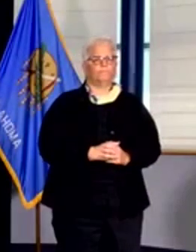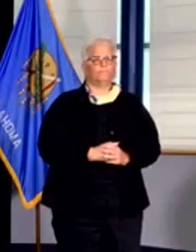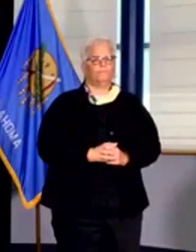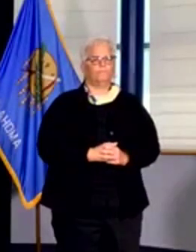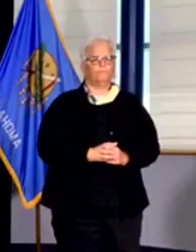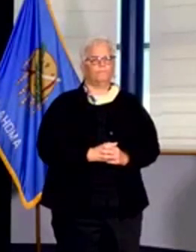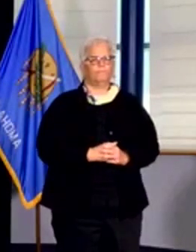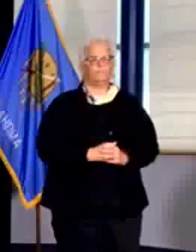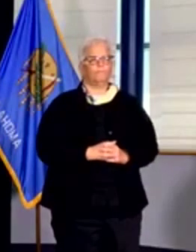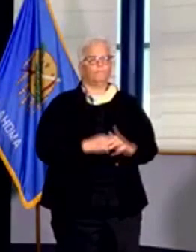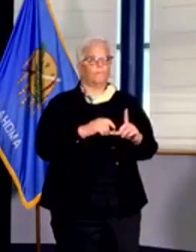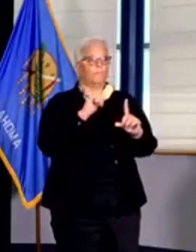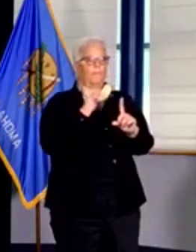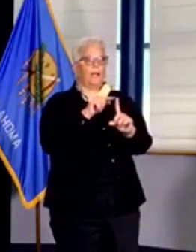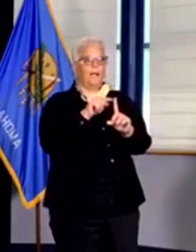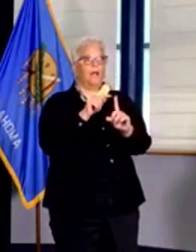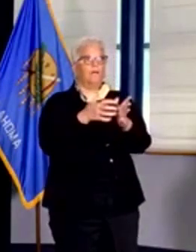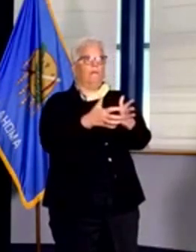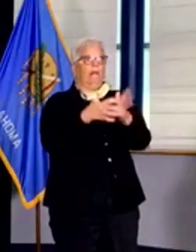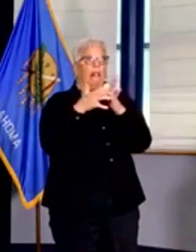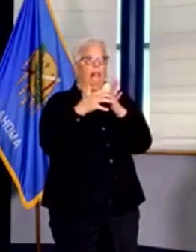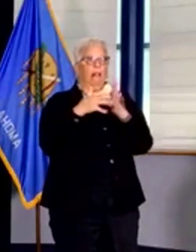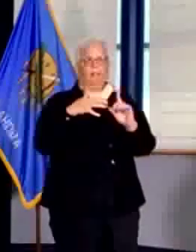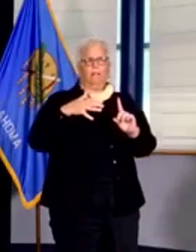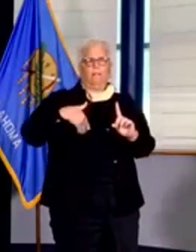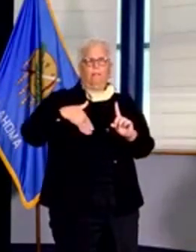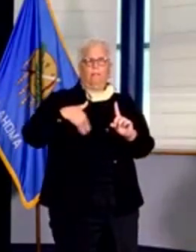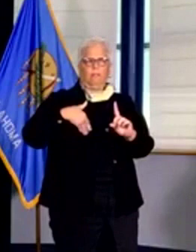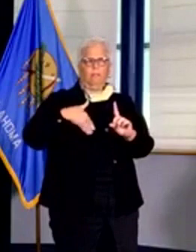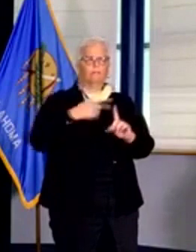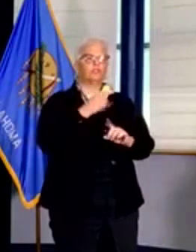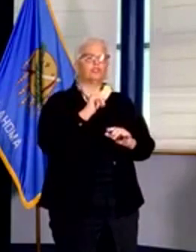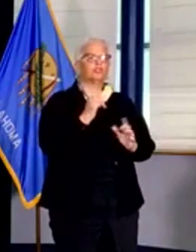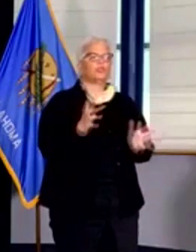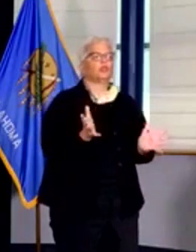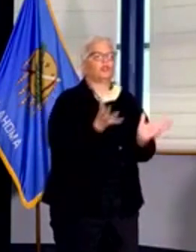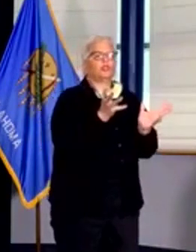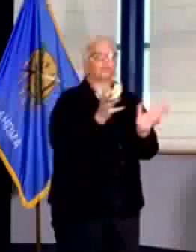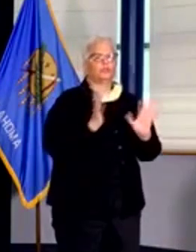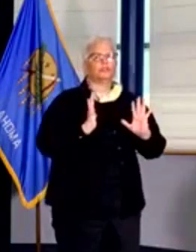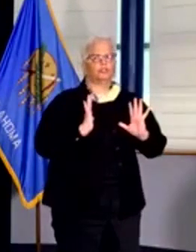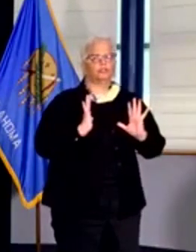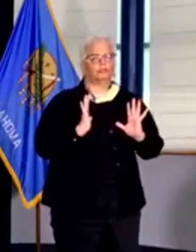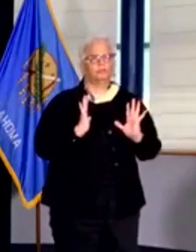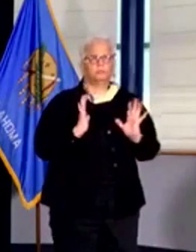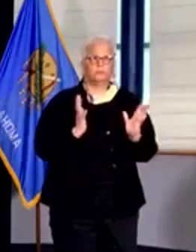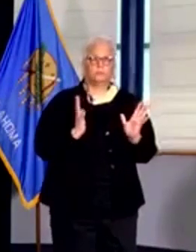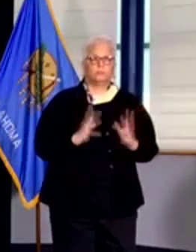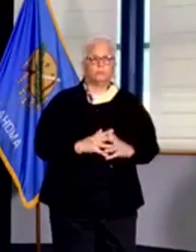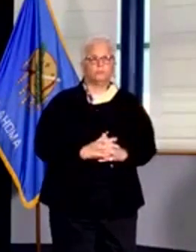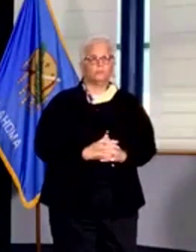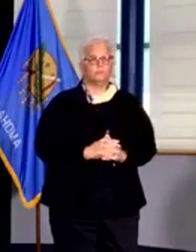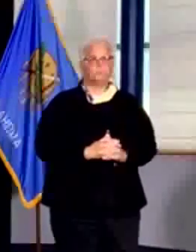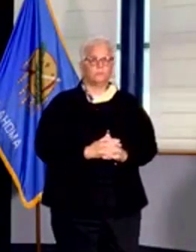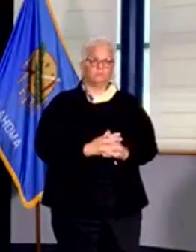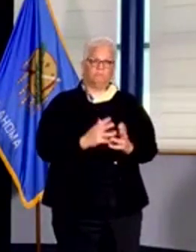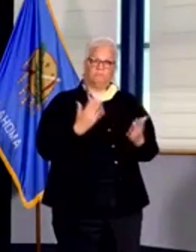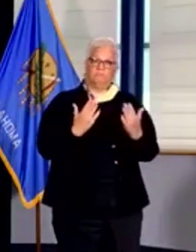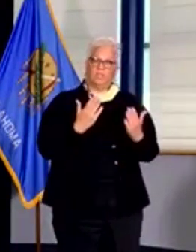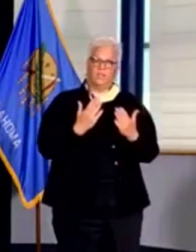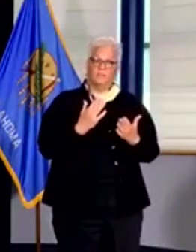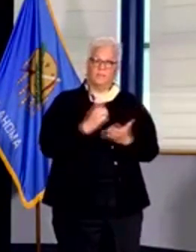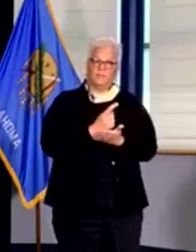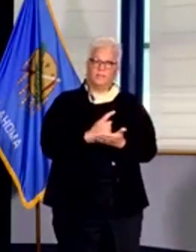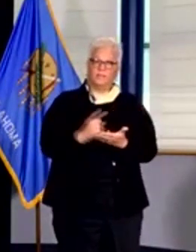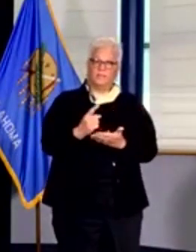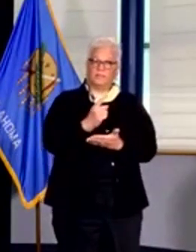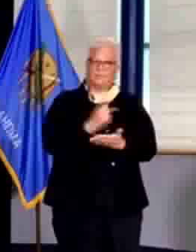week ahead of us is going to be a crucial time for us to track our overall data as it relates